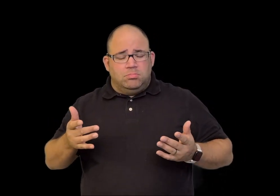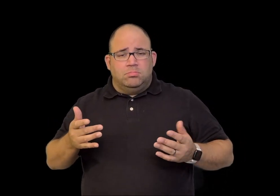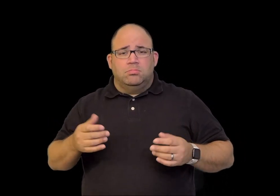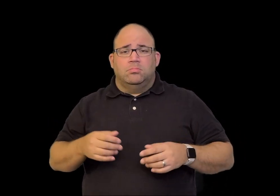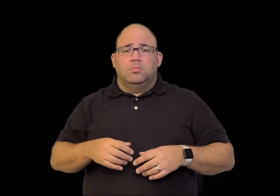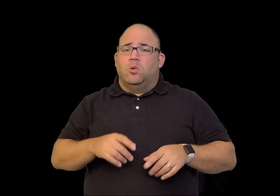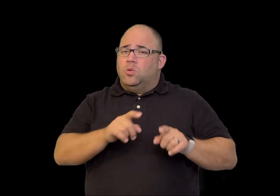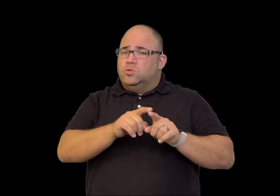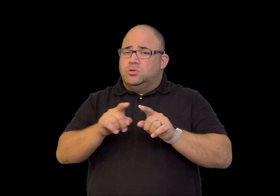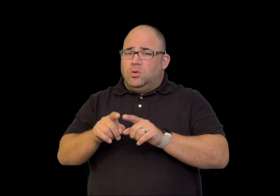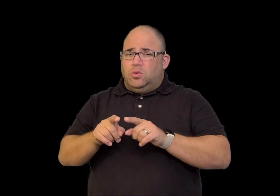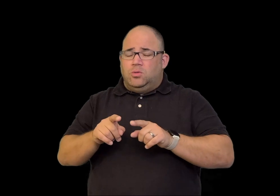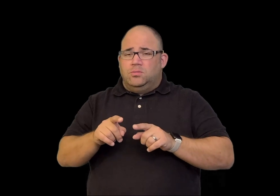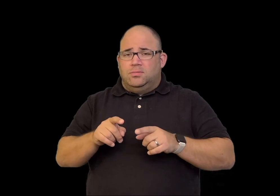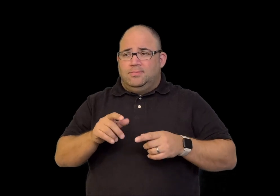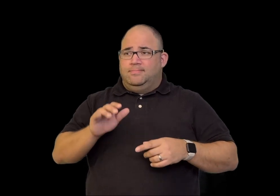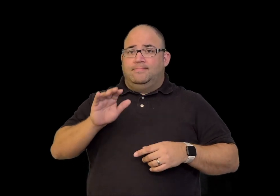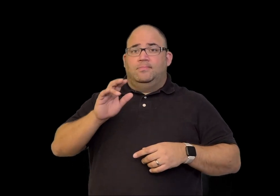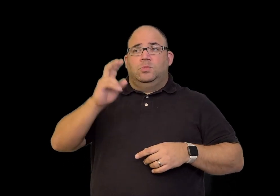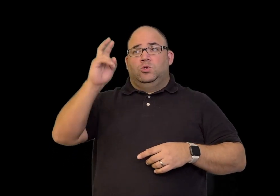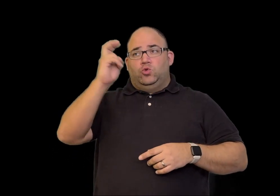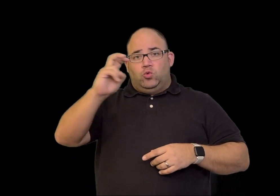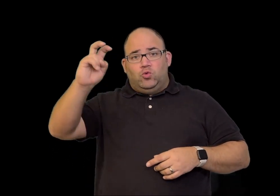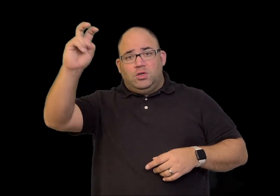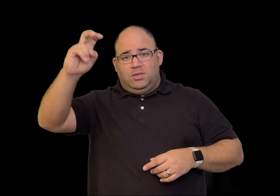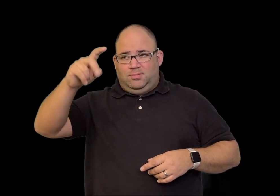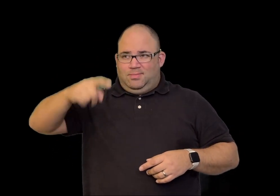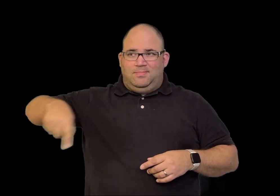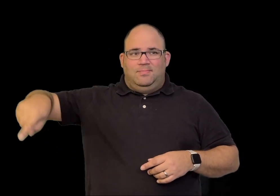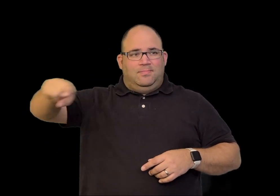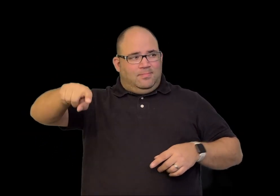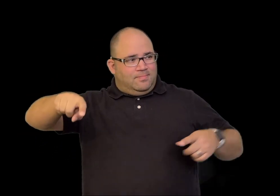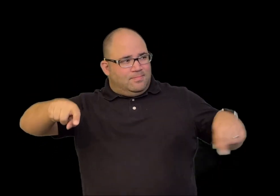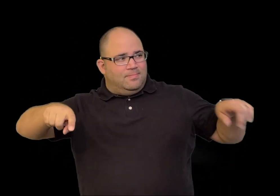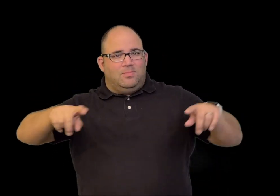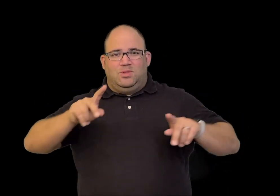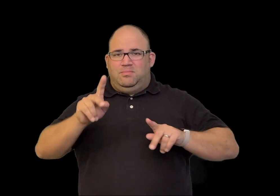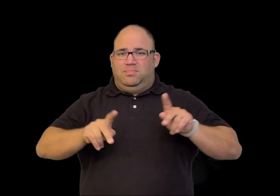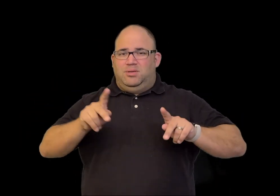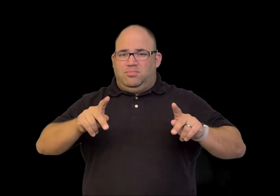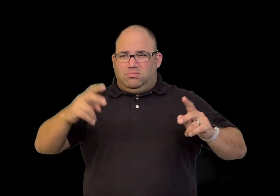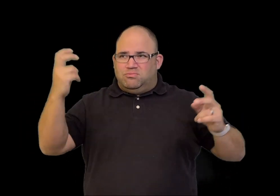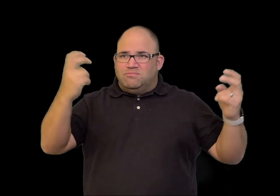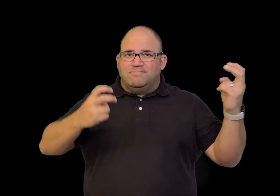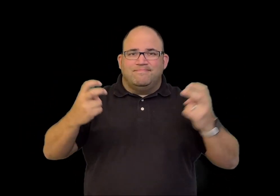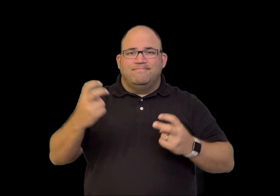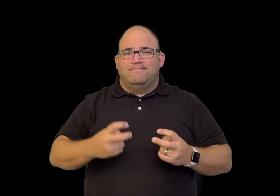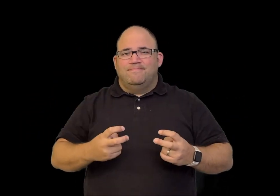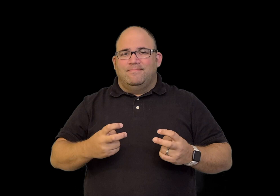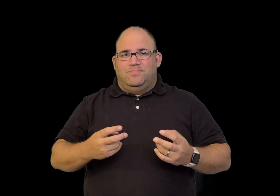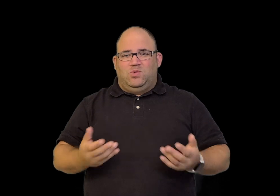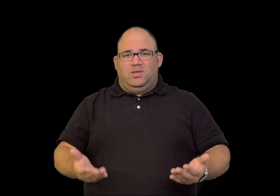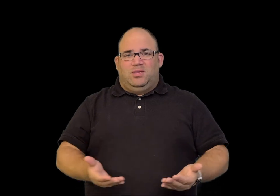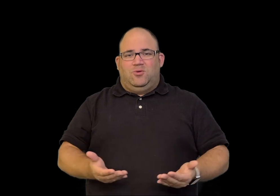American Sign Language, and those important people on a journey.